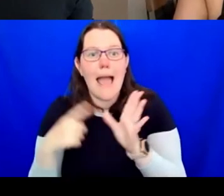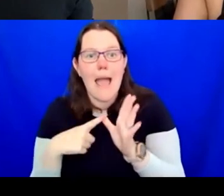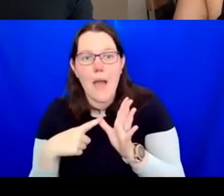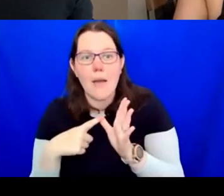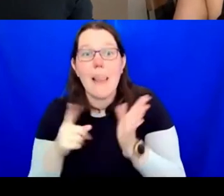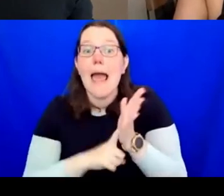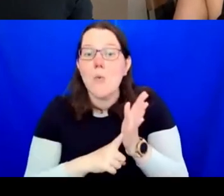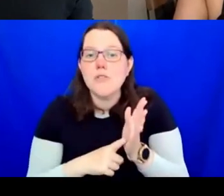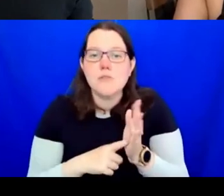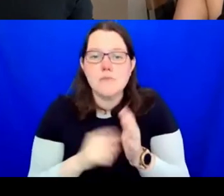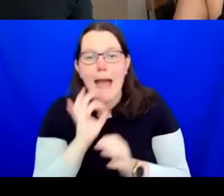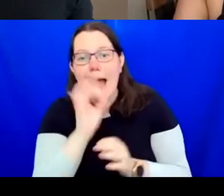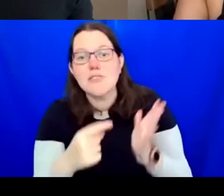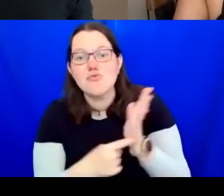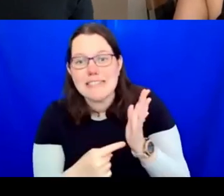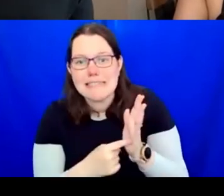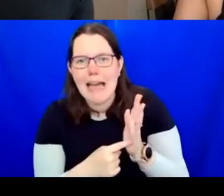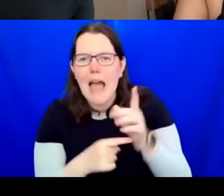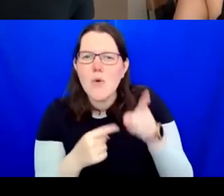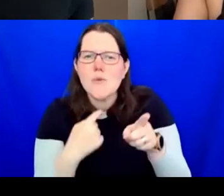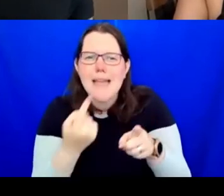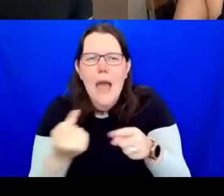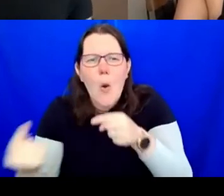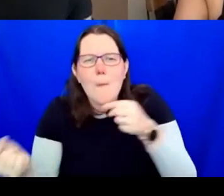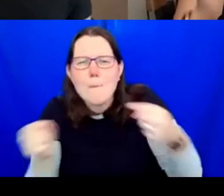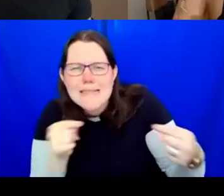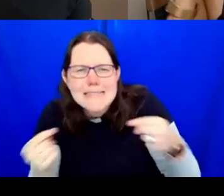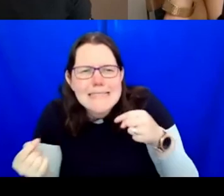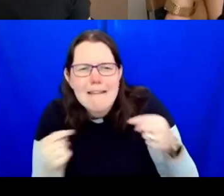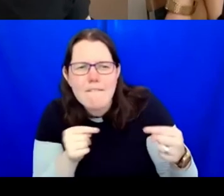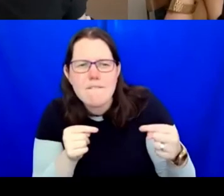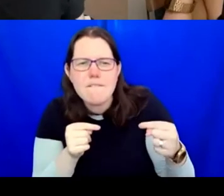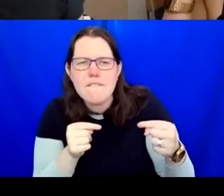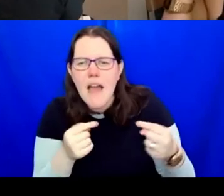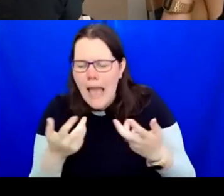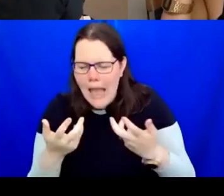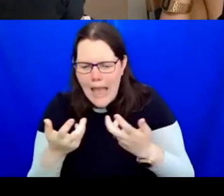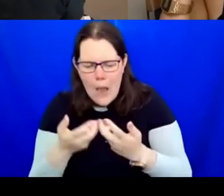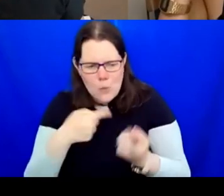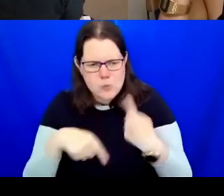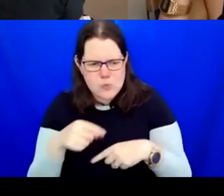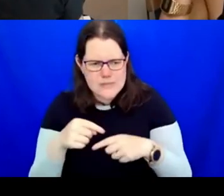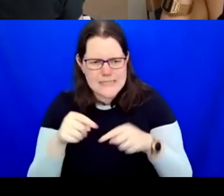change the competitive arts pyramid where the success of 1% is built on the 99% to a more